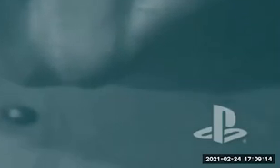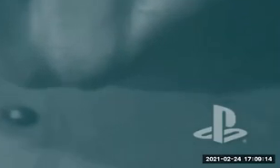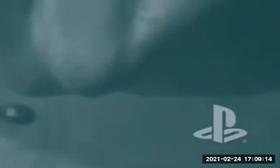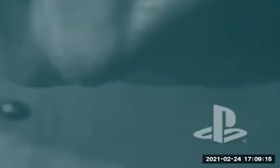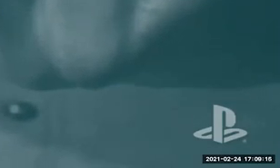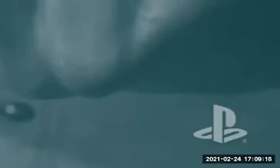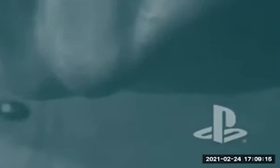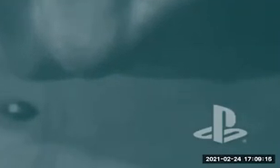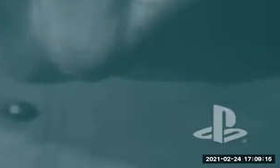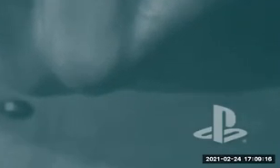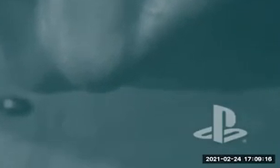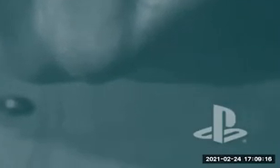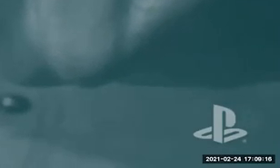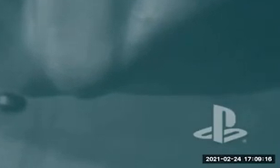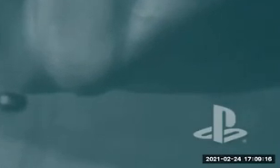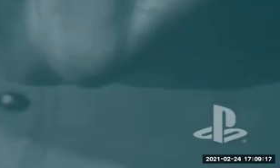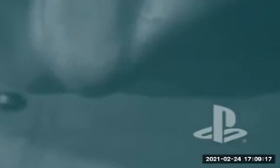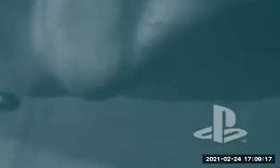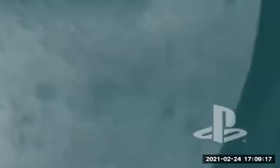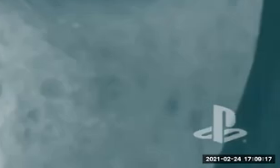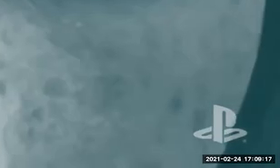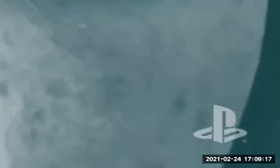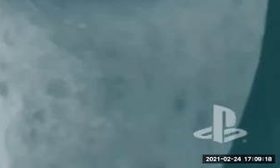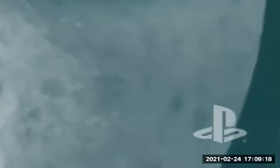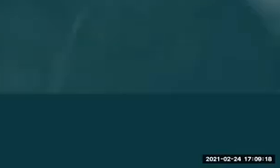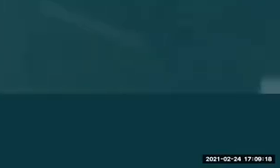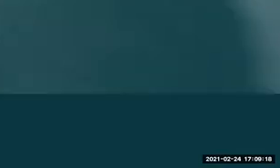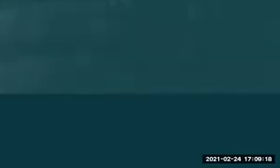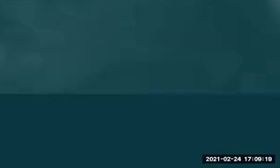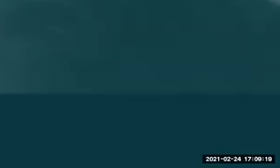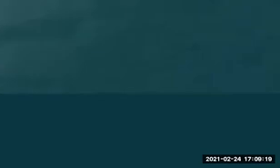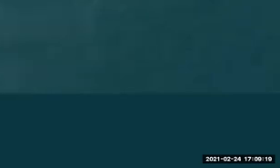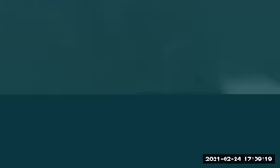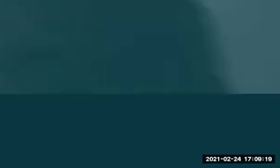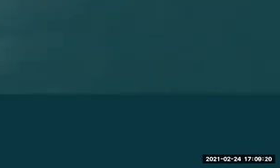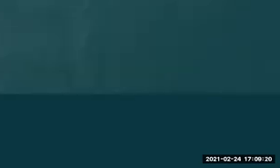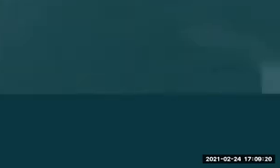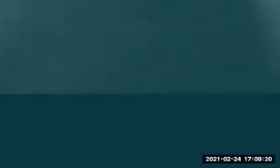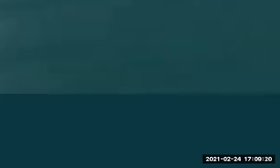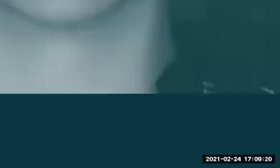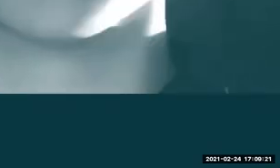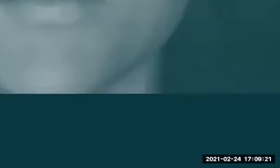story driven game design and game experiences. So that out of the way, I want to share a couple of